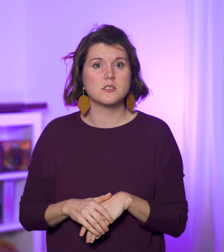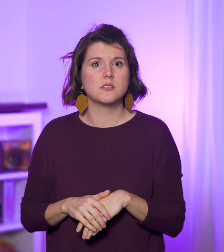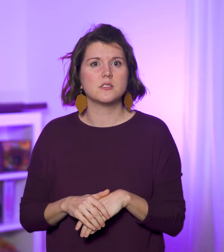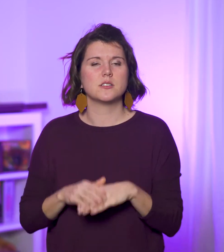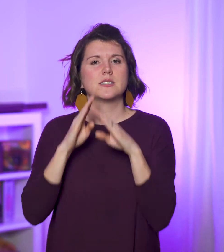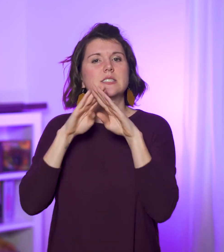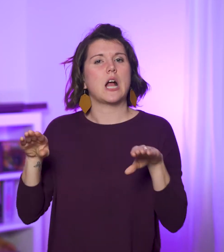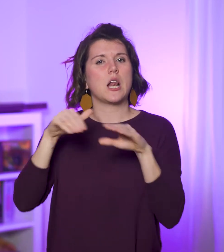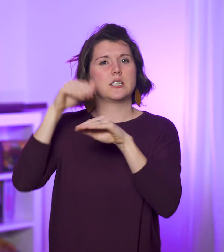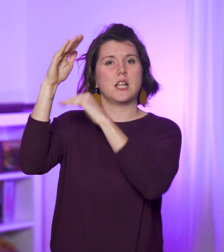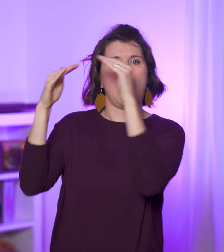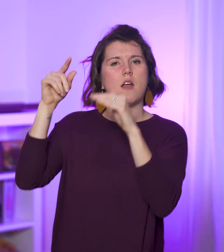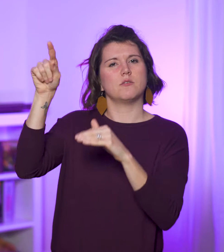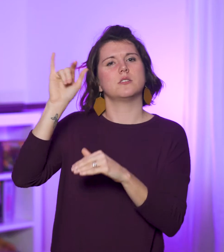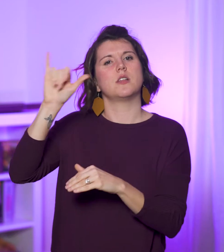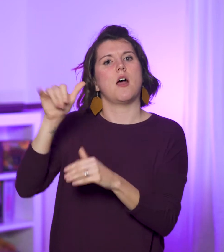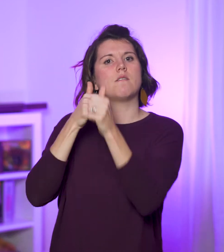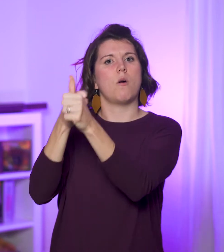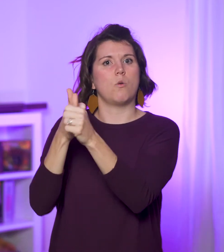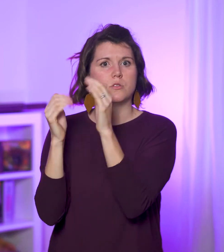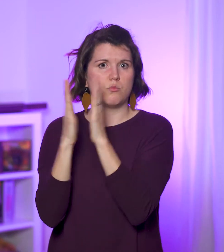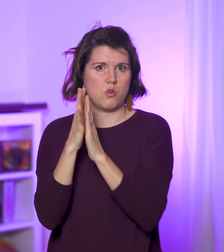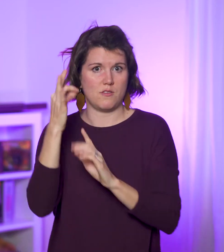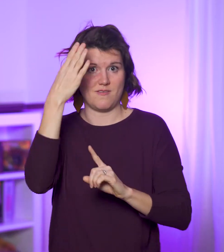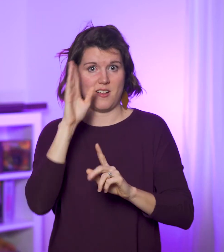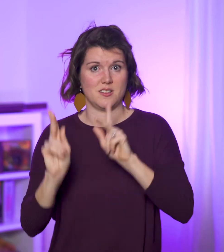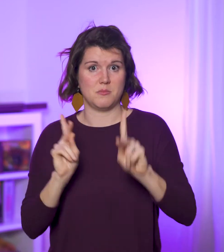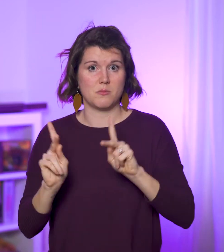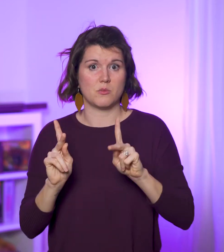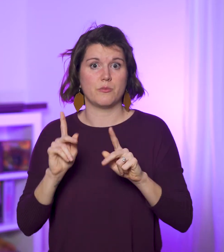Silence in heaven is followed by the prayers of God’s people,